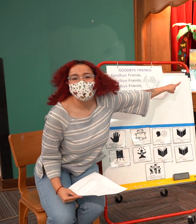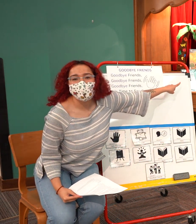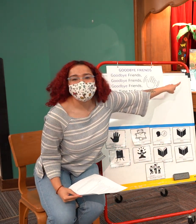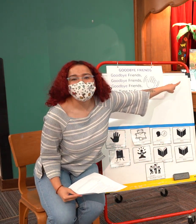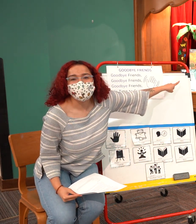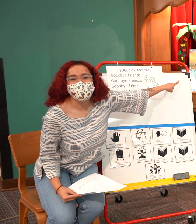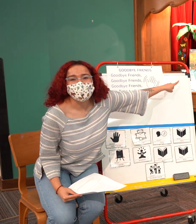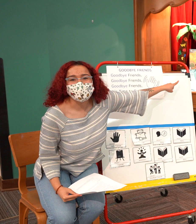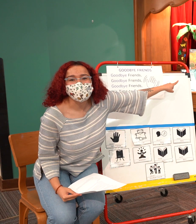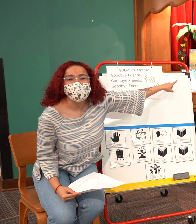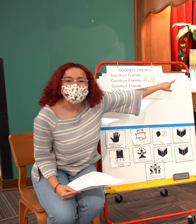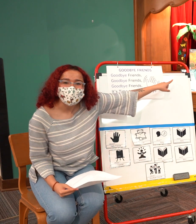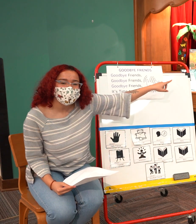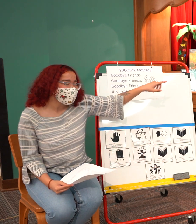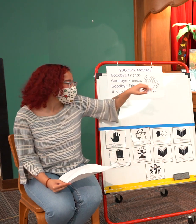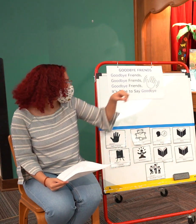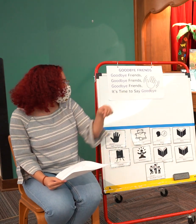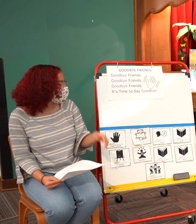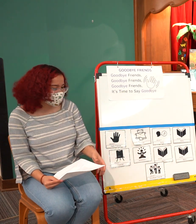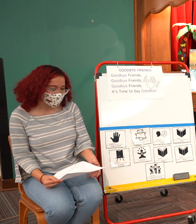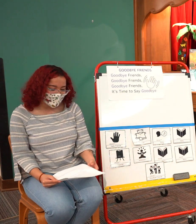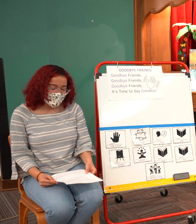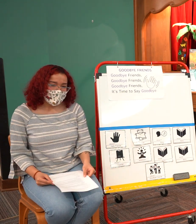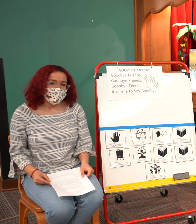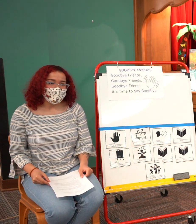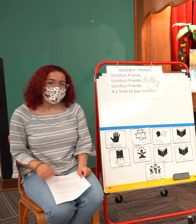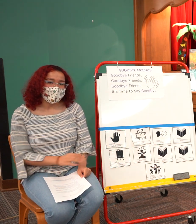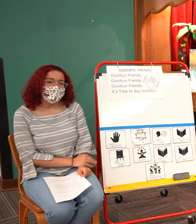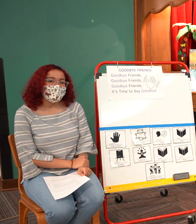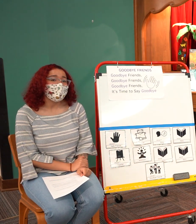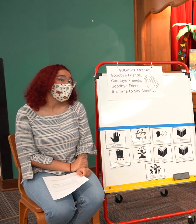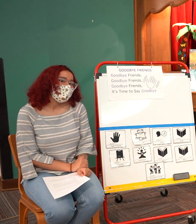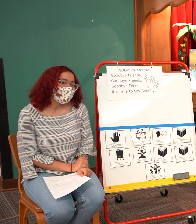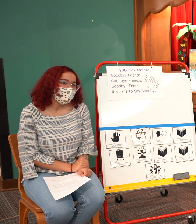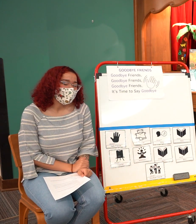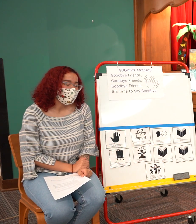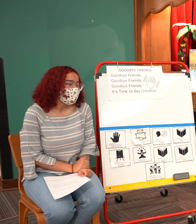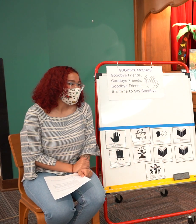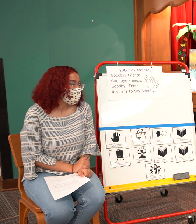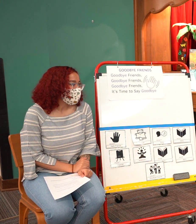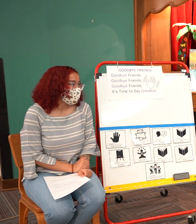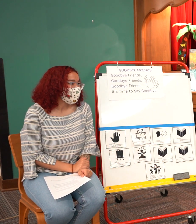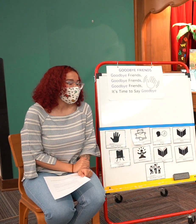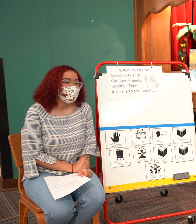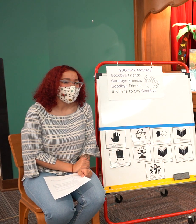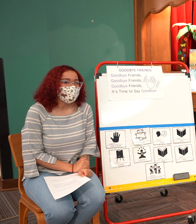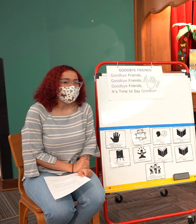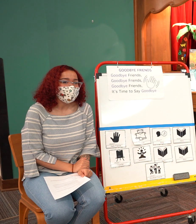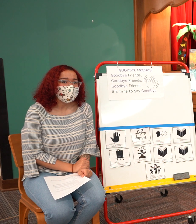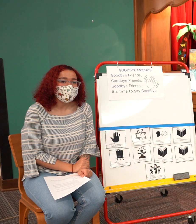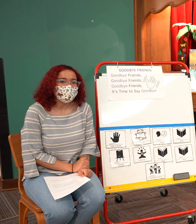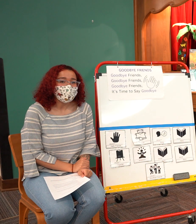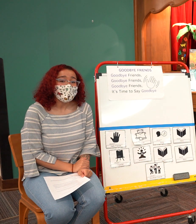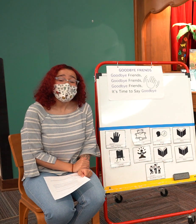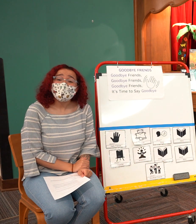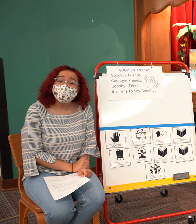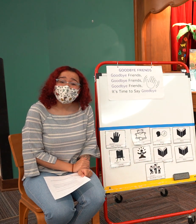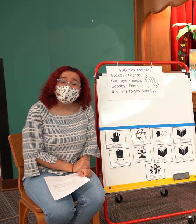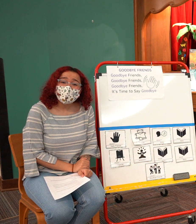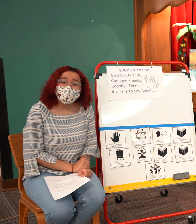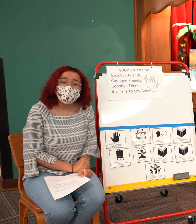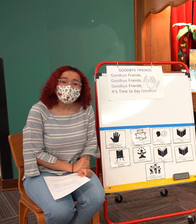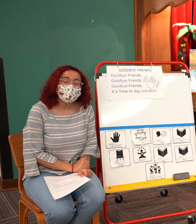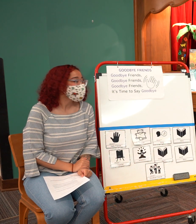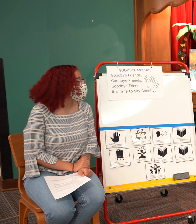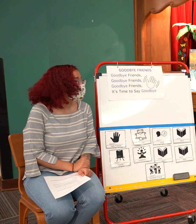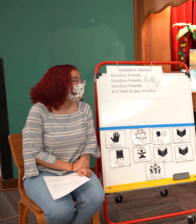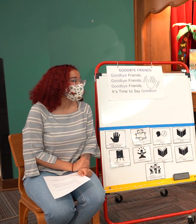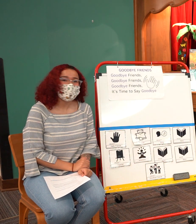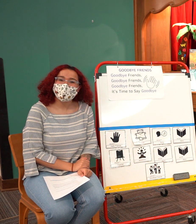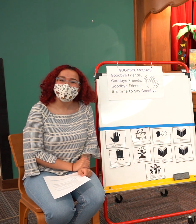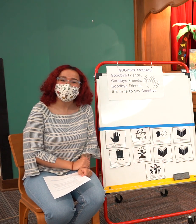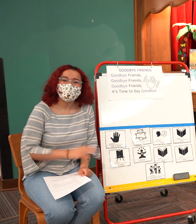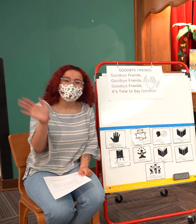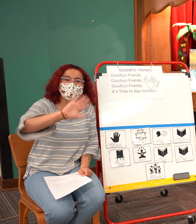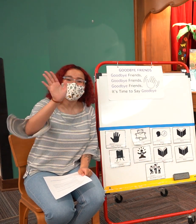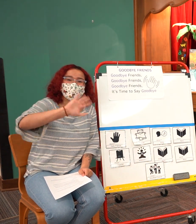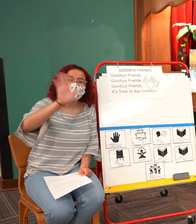so until next time i'll see you later see you later